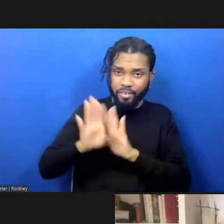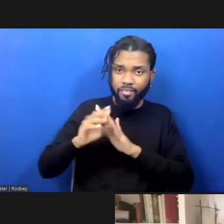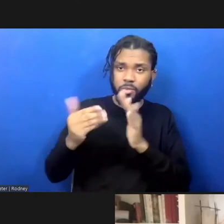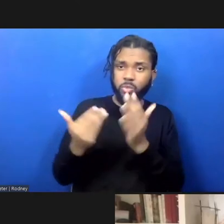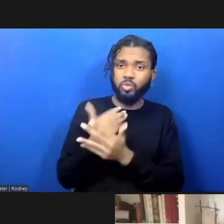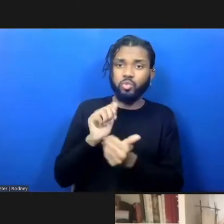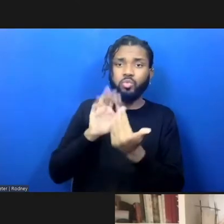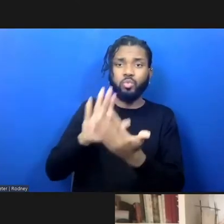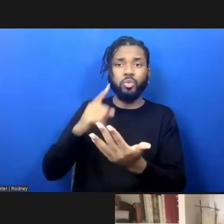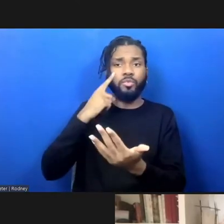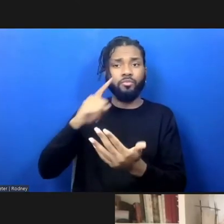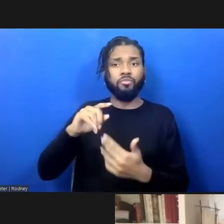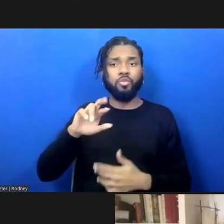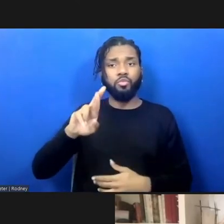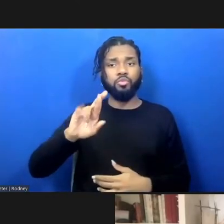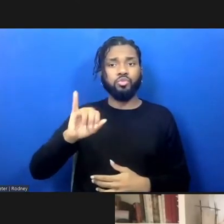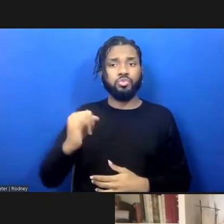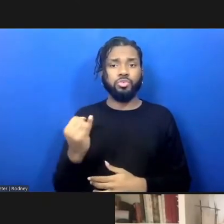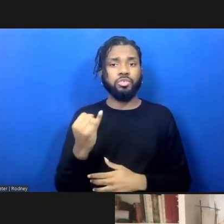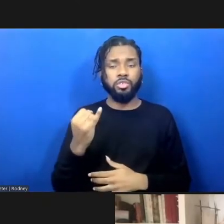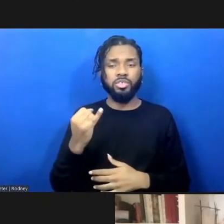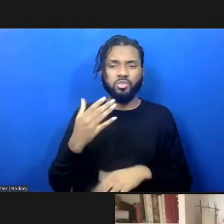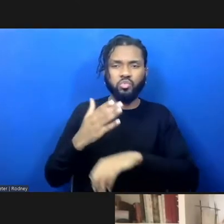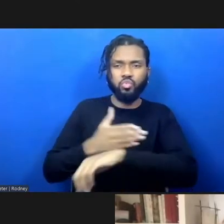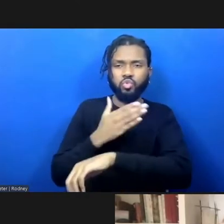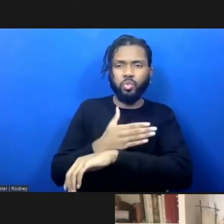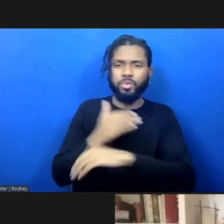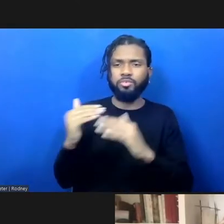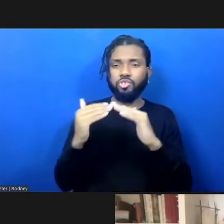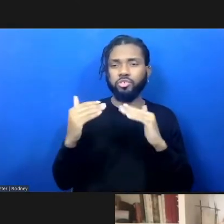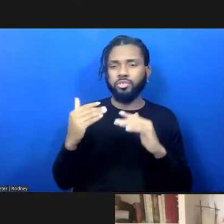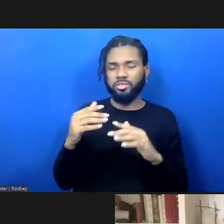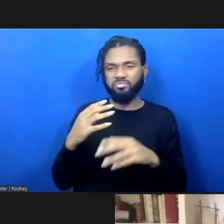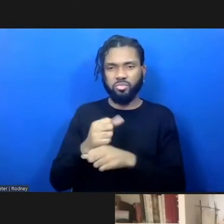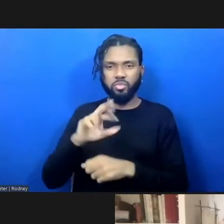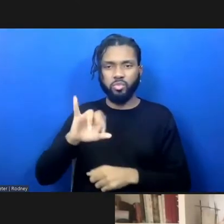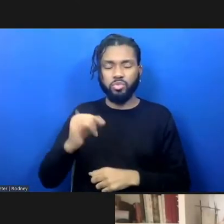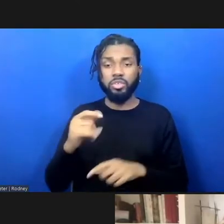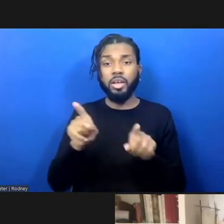for restorative justice as one of these alternatives, how does restorative